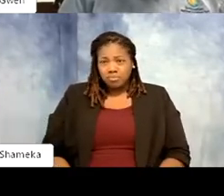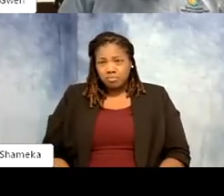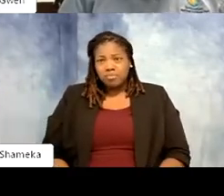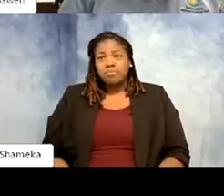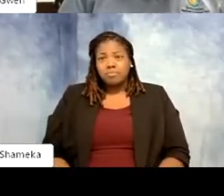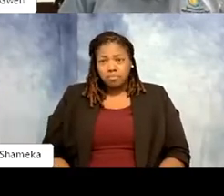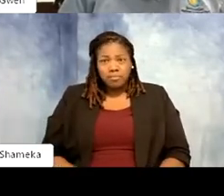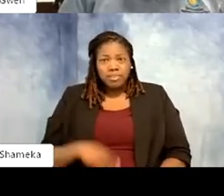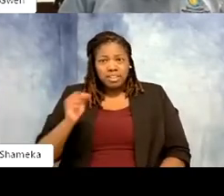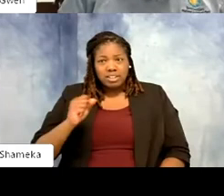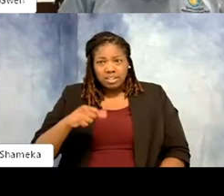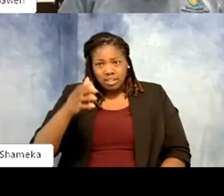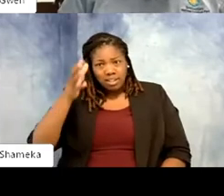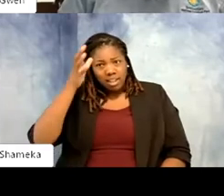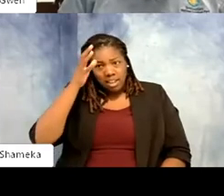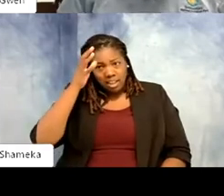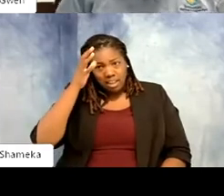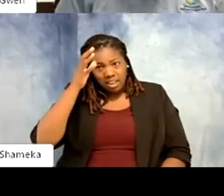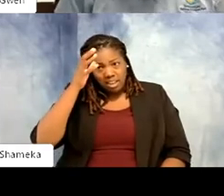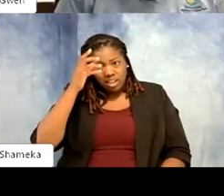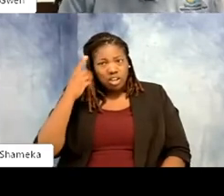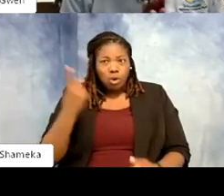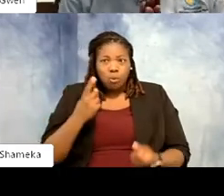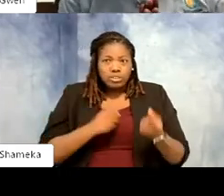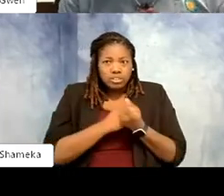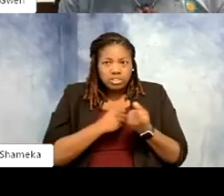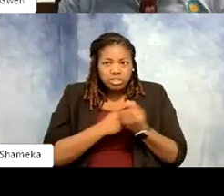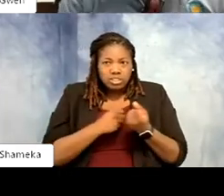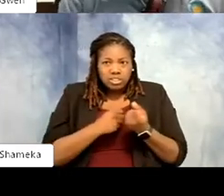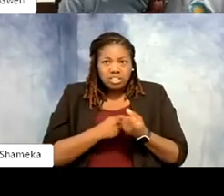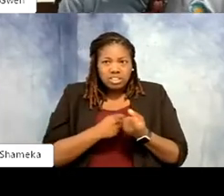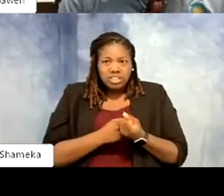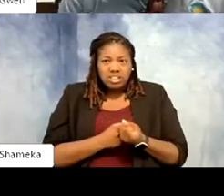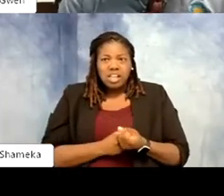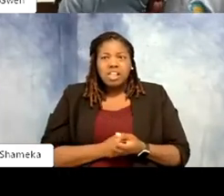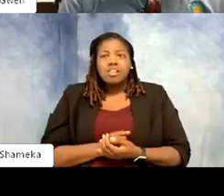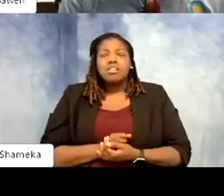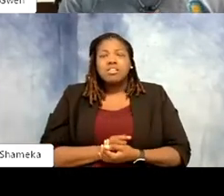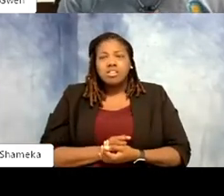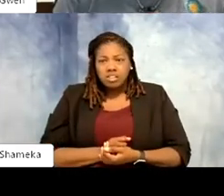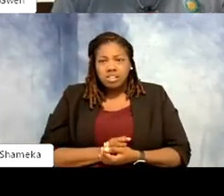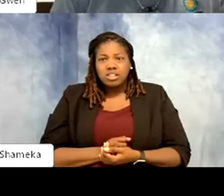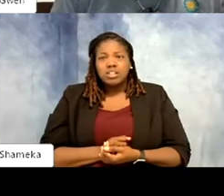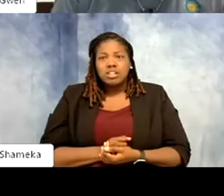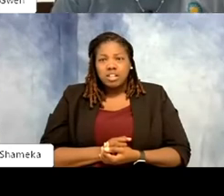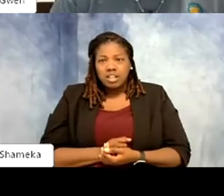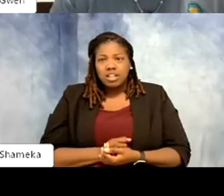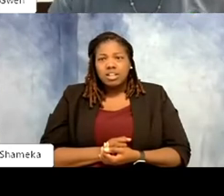know, my dad, my rock always would be my rock. He's 96 years old and bless his heart he's my guy. So